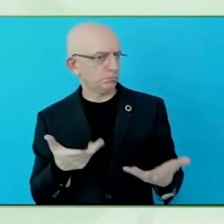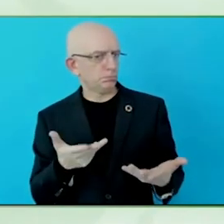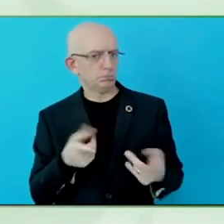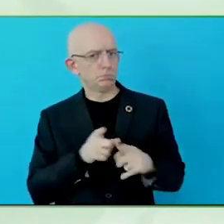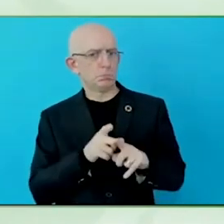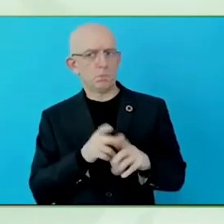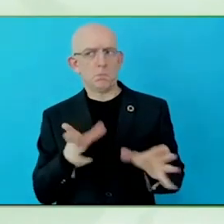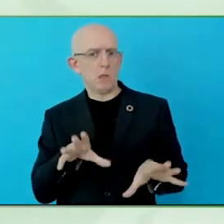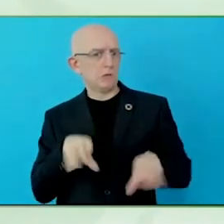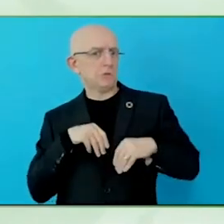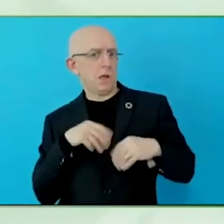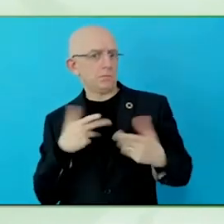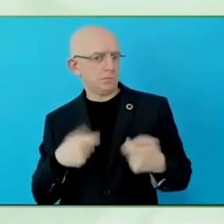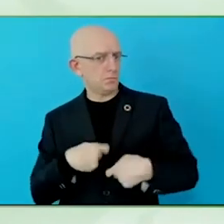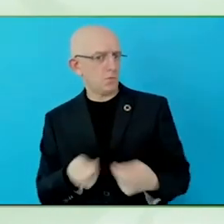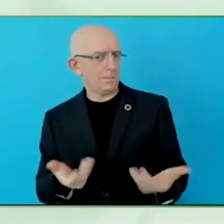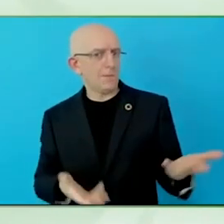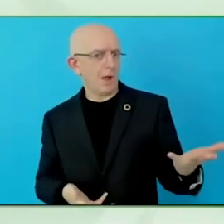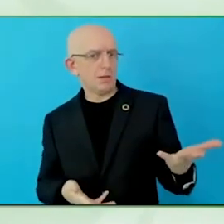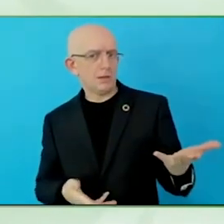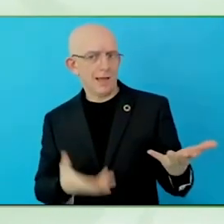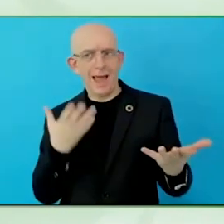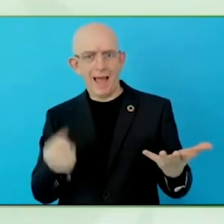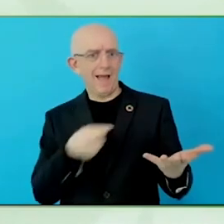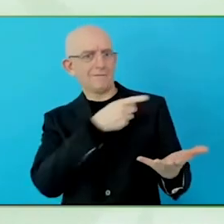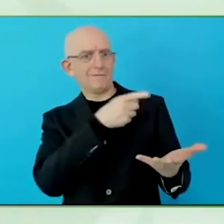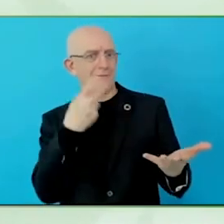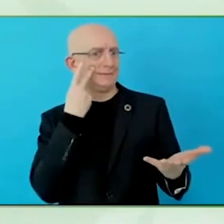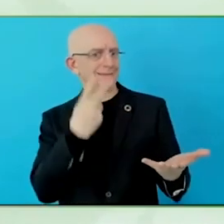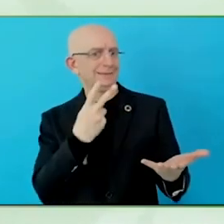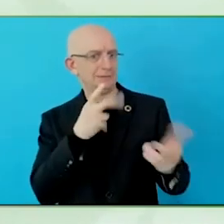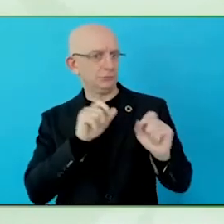in the opposite, show the reality in which people with disabilities live.